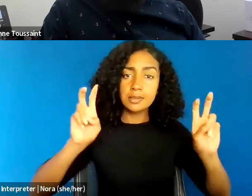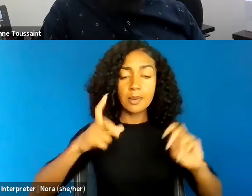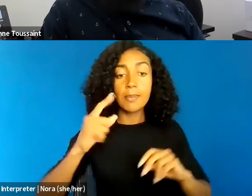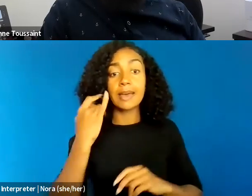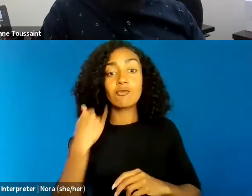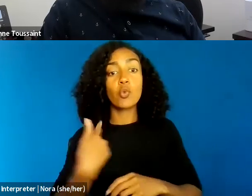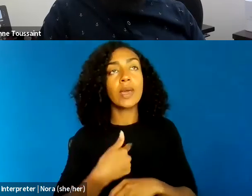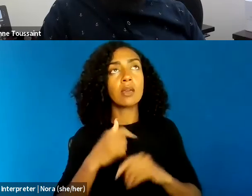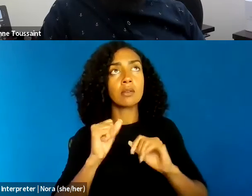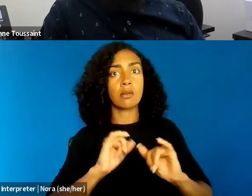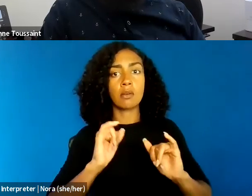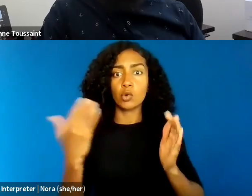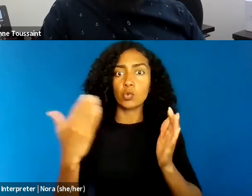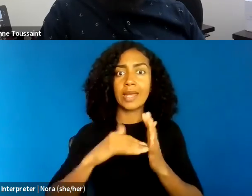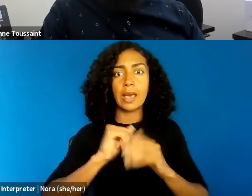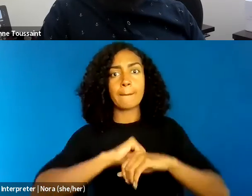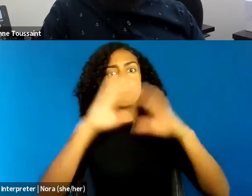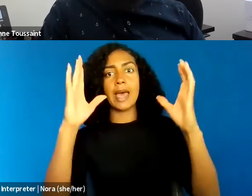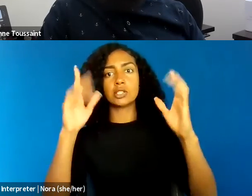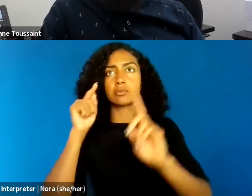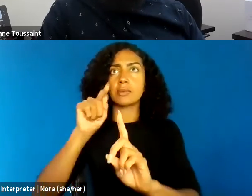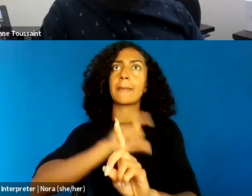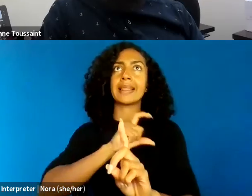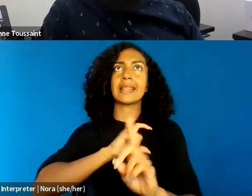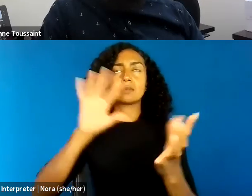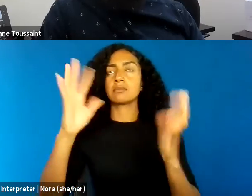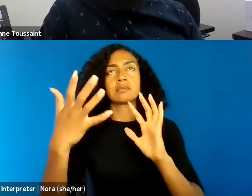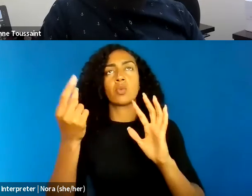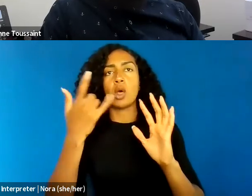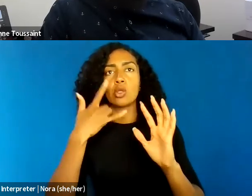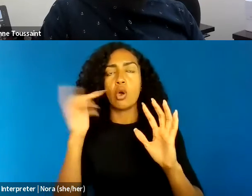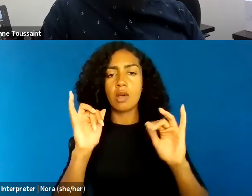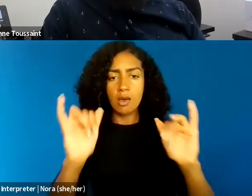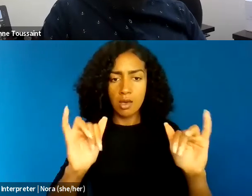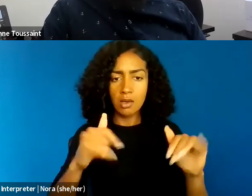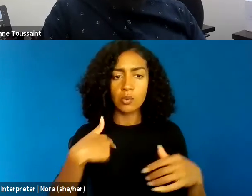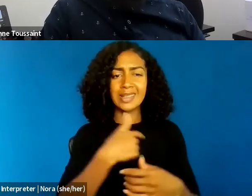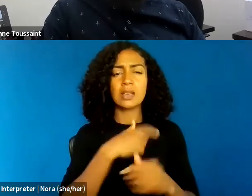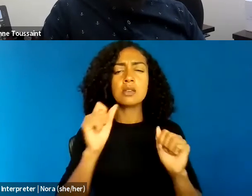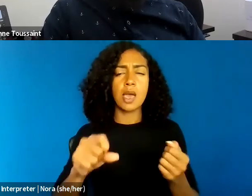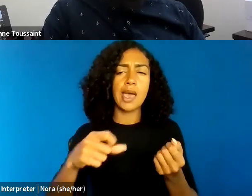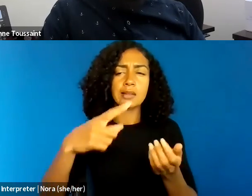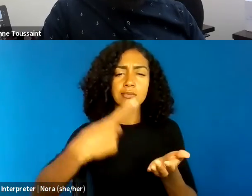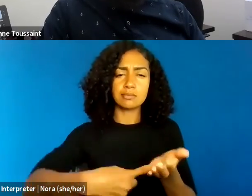then we can sort of capture sort of what we are interested in. There's one last thing I will say,